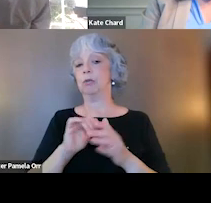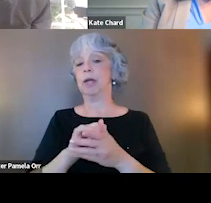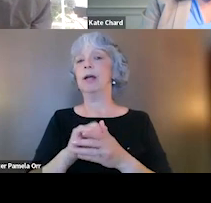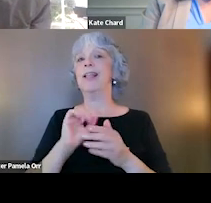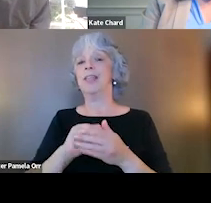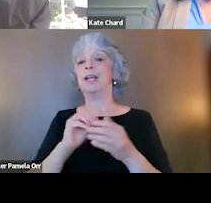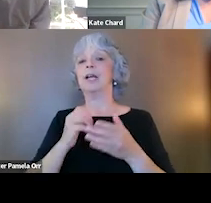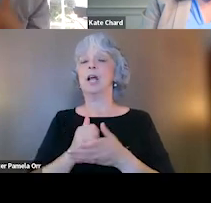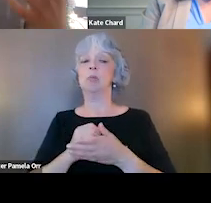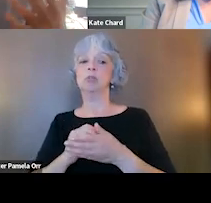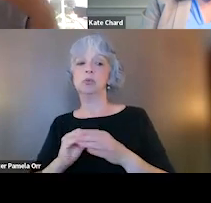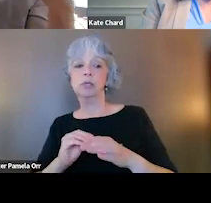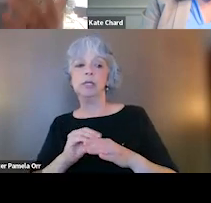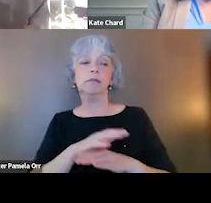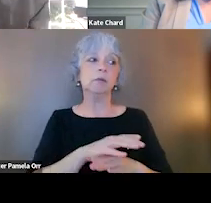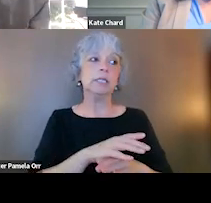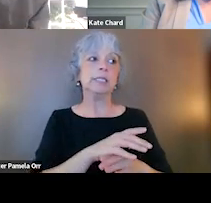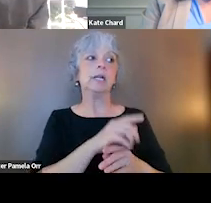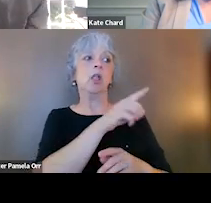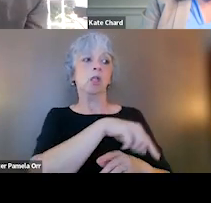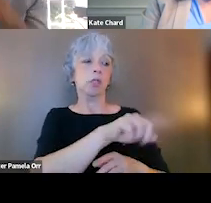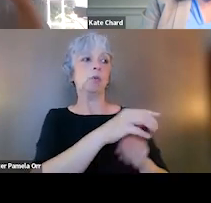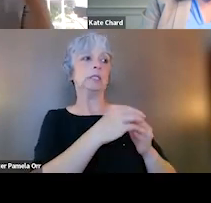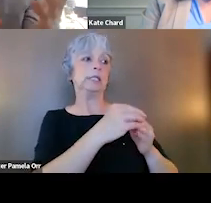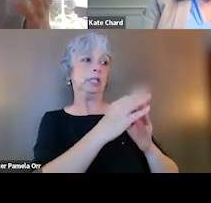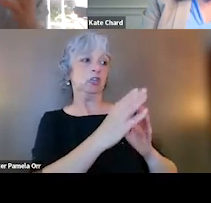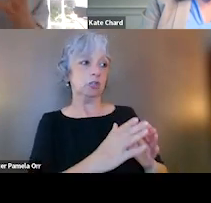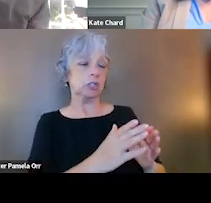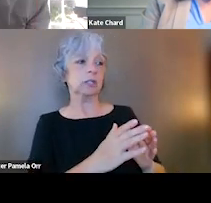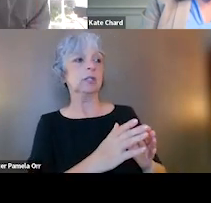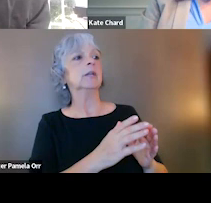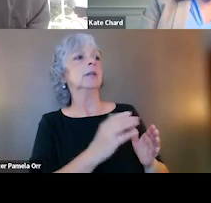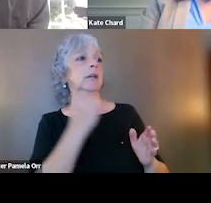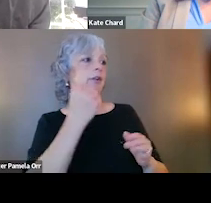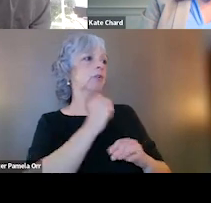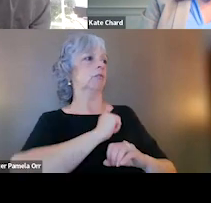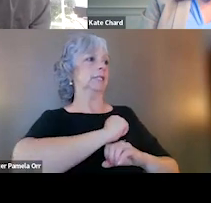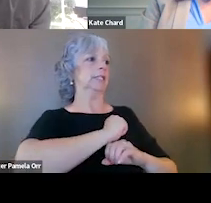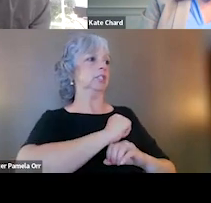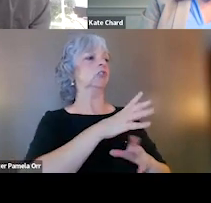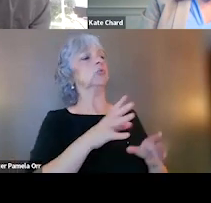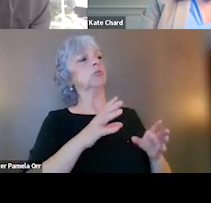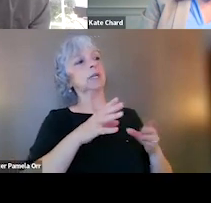and I think lead to buy-in from those in leadership affinity resistance to trying to embrace trauma-informed principles.